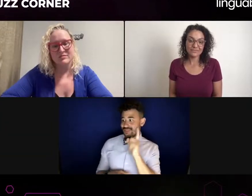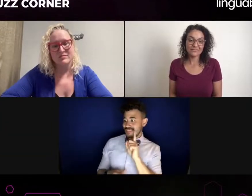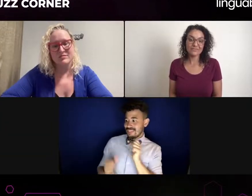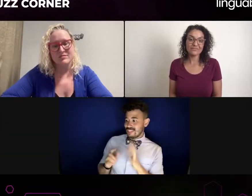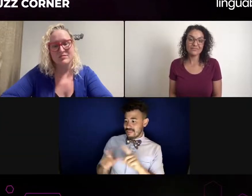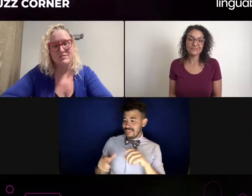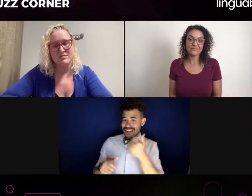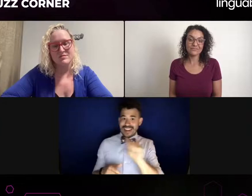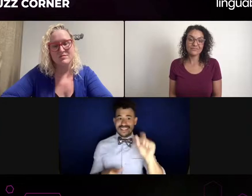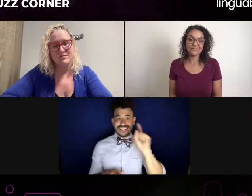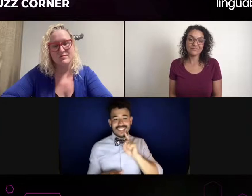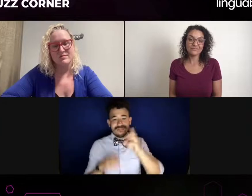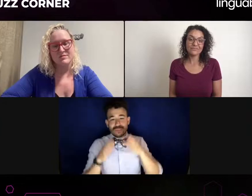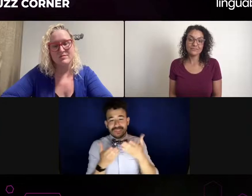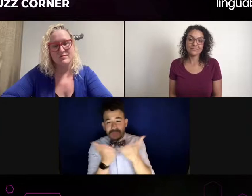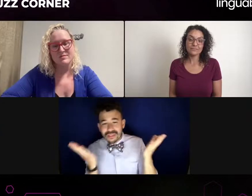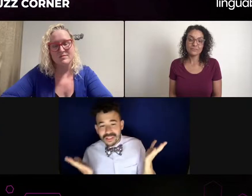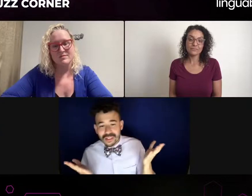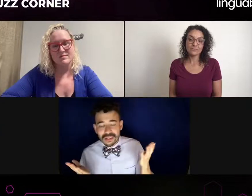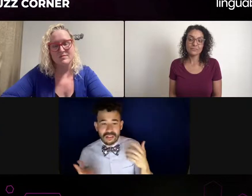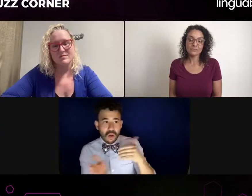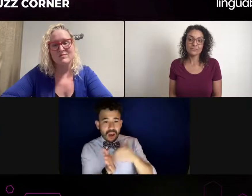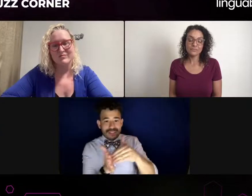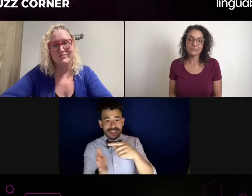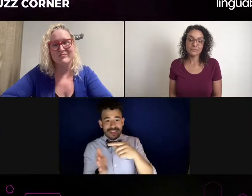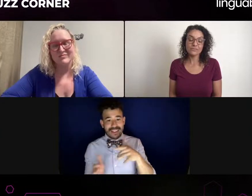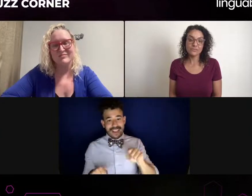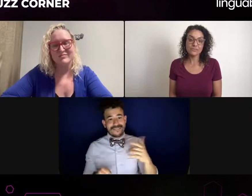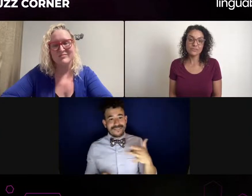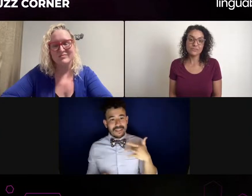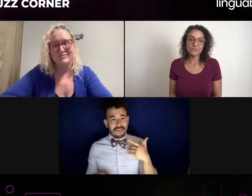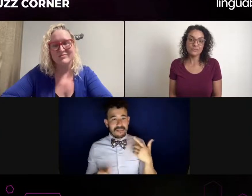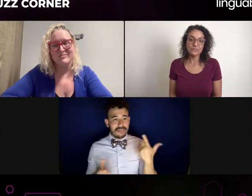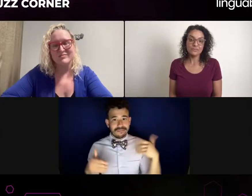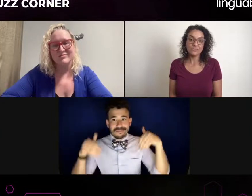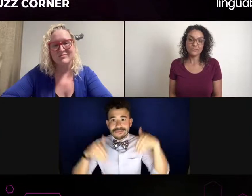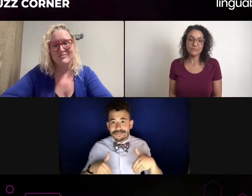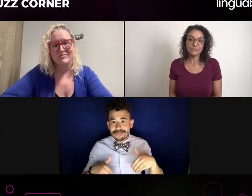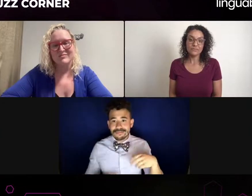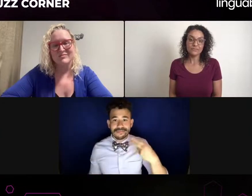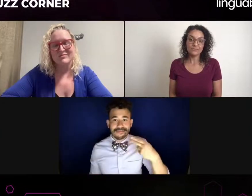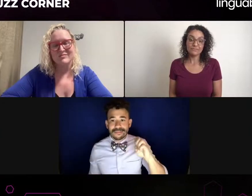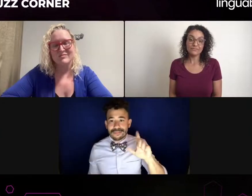the next stop was my stop. I had said my piece. I told them they shouldn't be doing that. That's not cool.